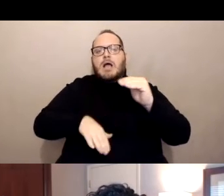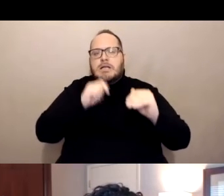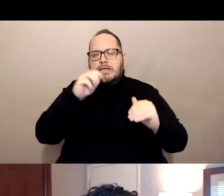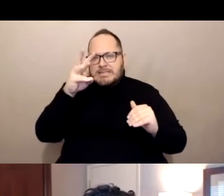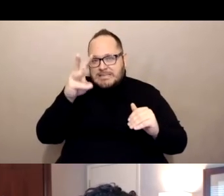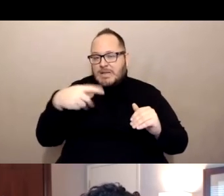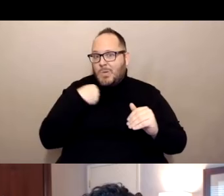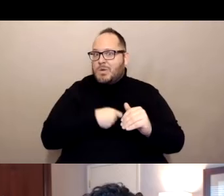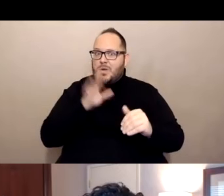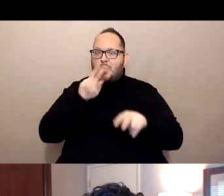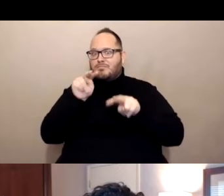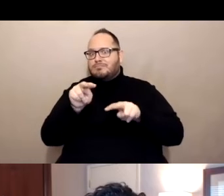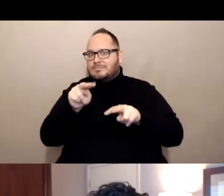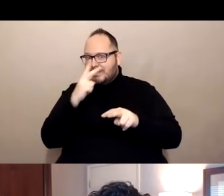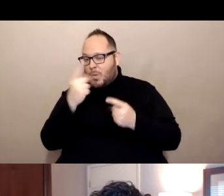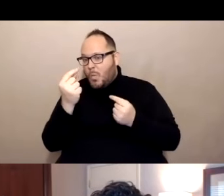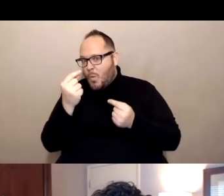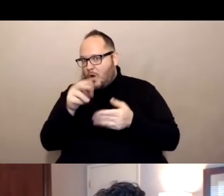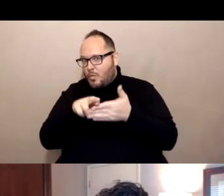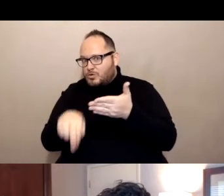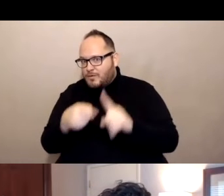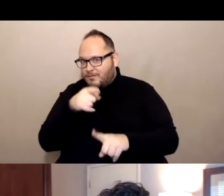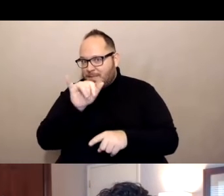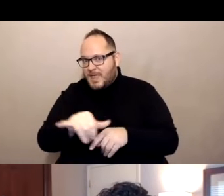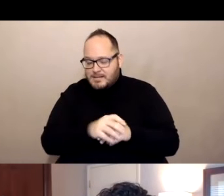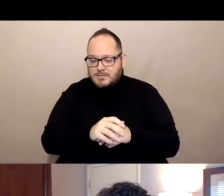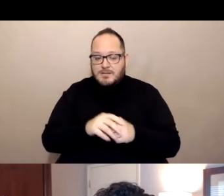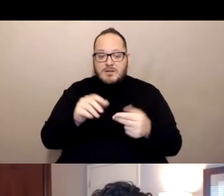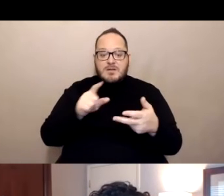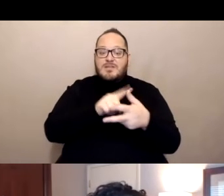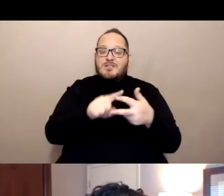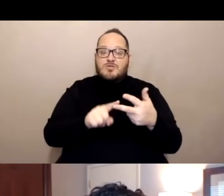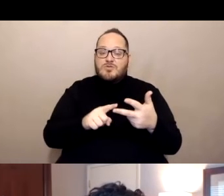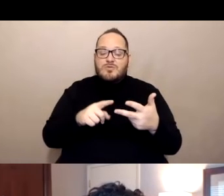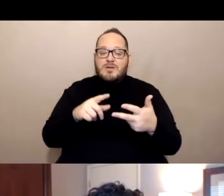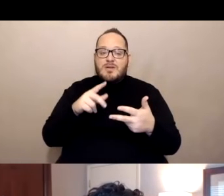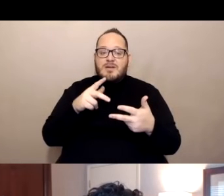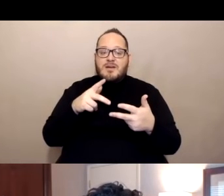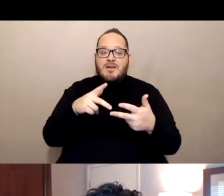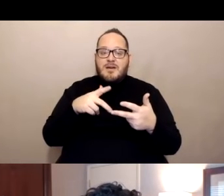And again, the focus primarily for these three vaccines is are they effective at preventing hospitalization,